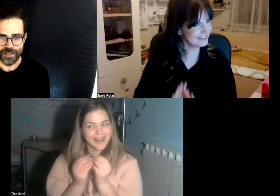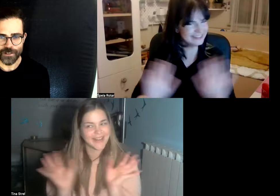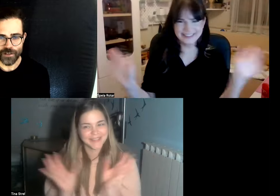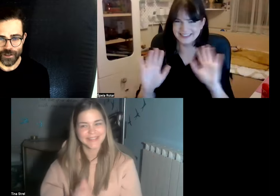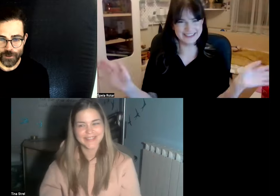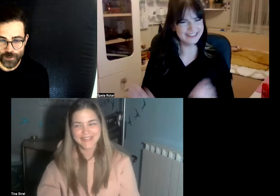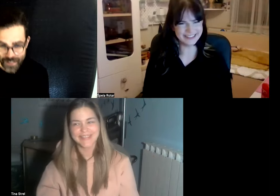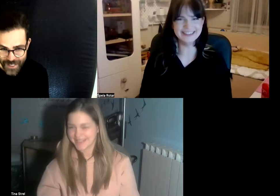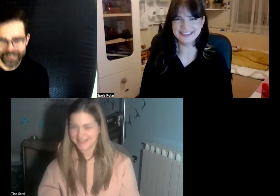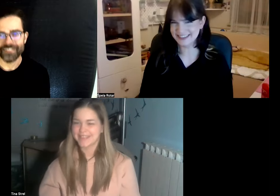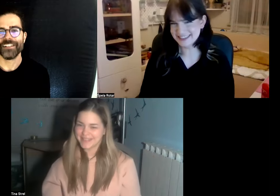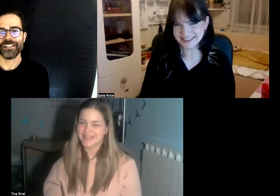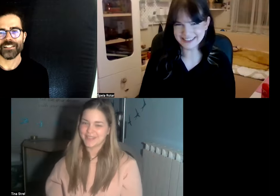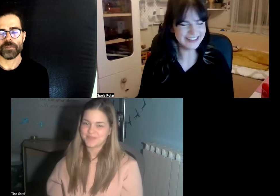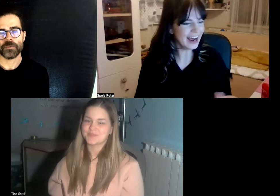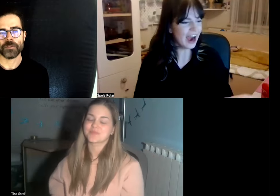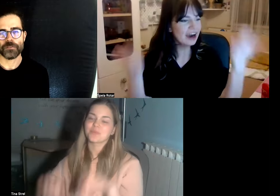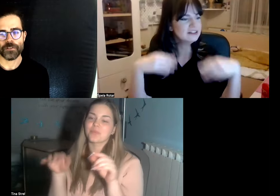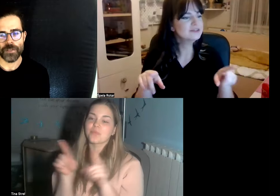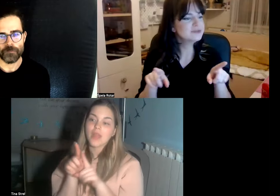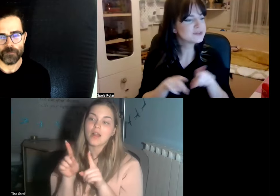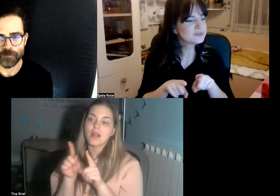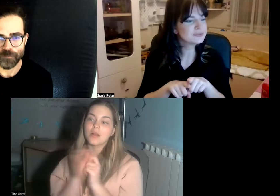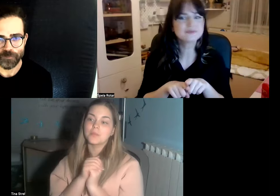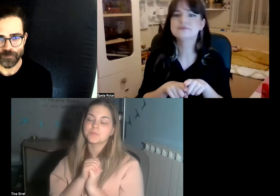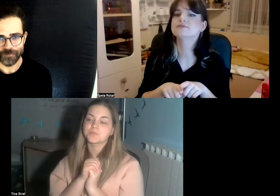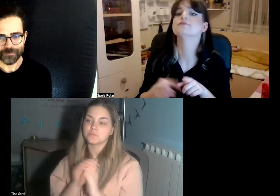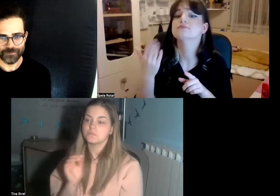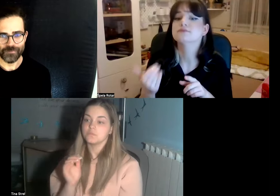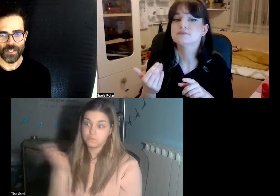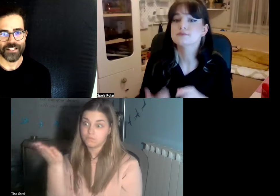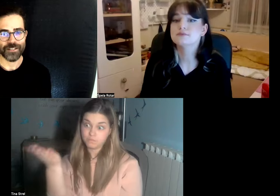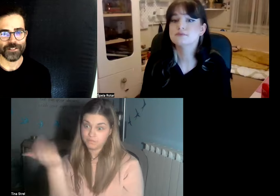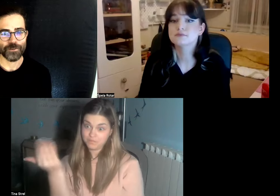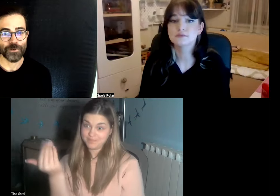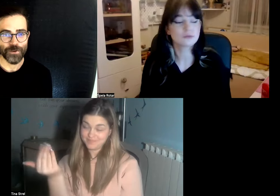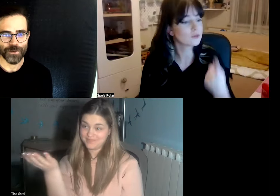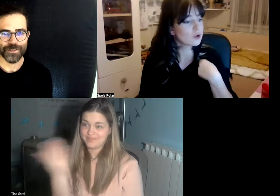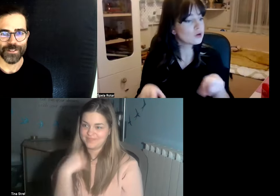so that I could see the people in front of me that's actually true